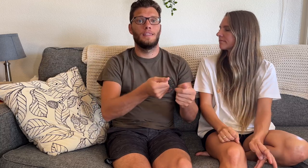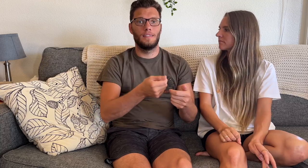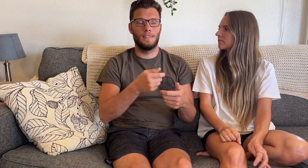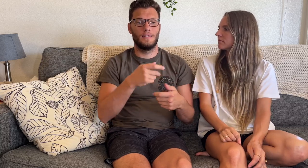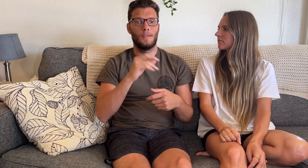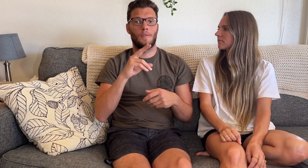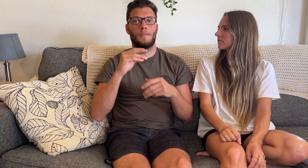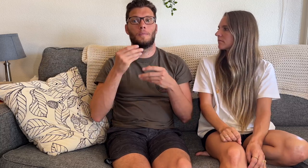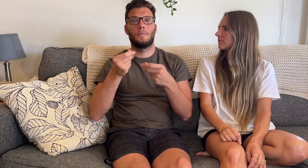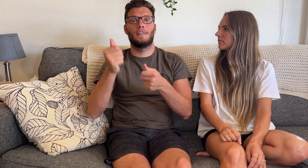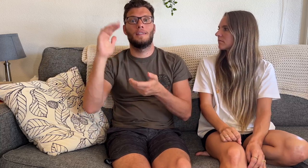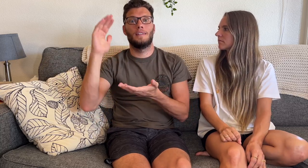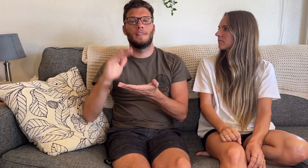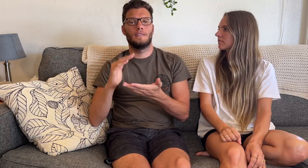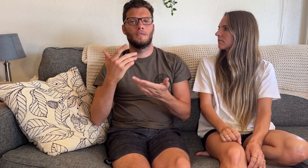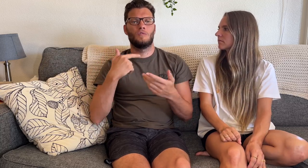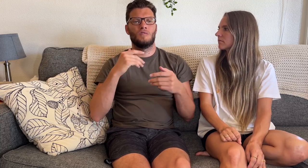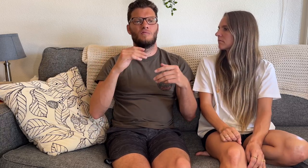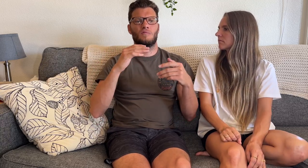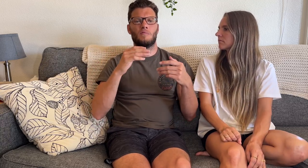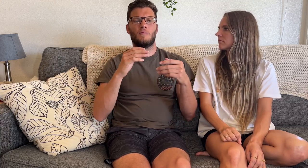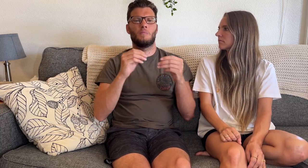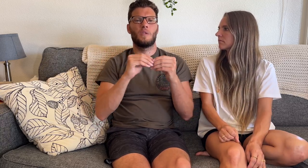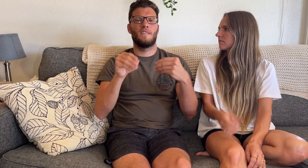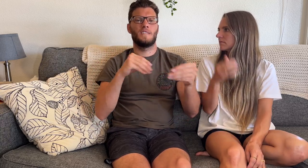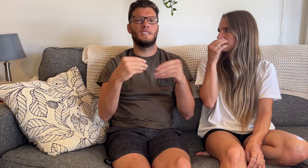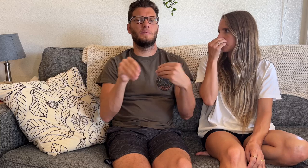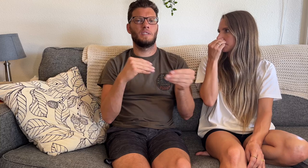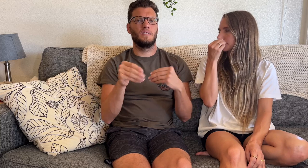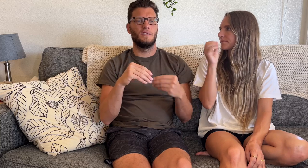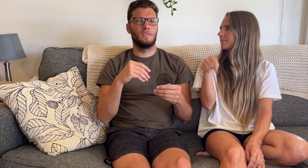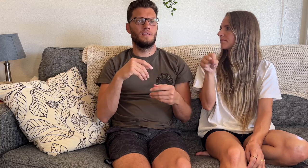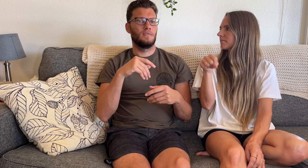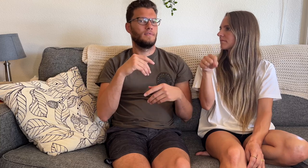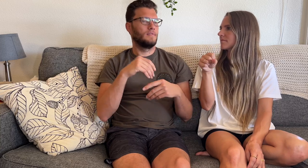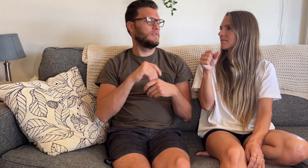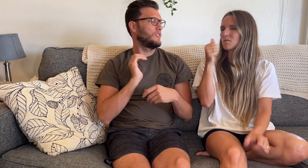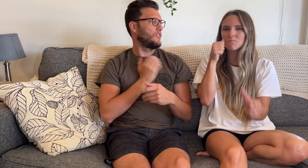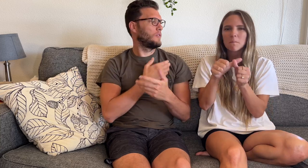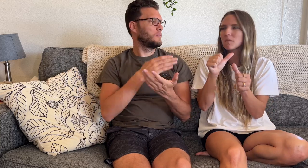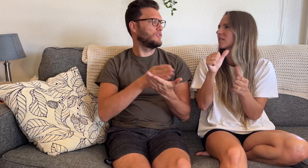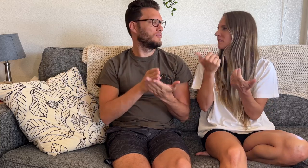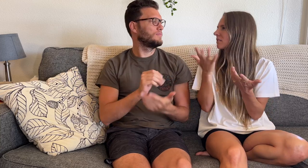sometimes under spend. Try to be flexible when setting your budget.